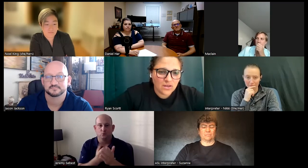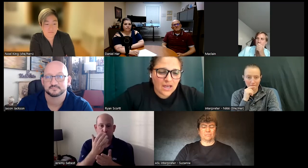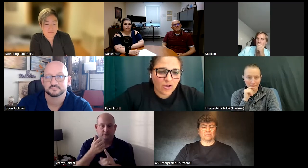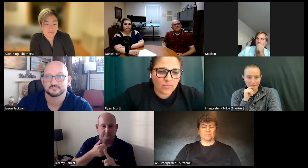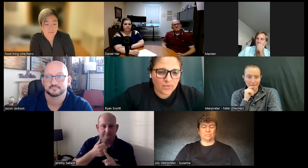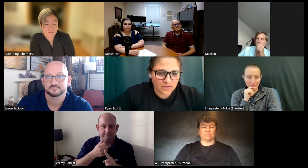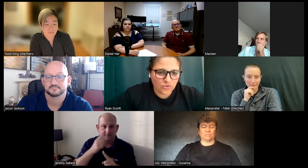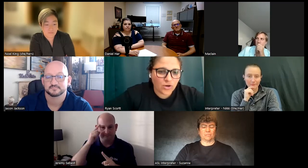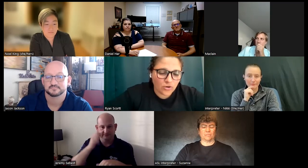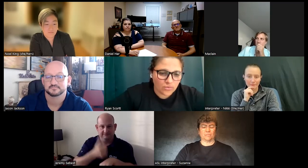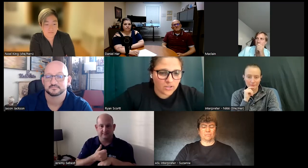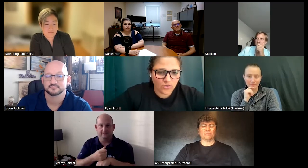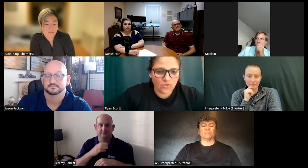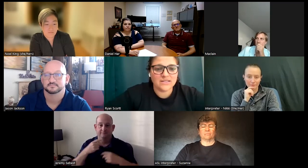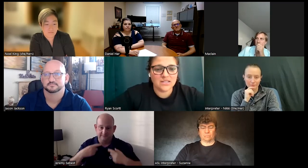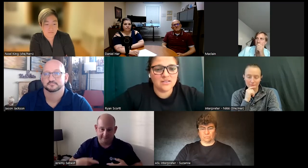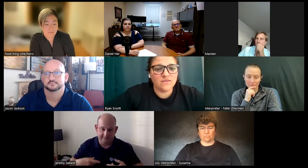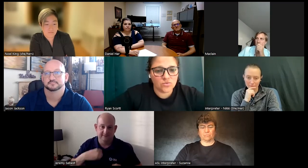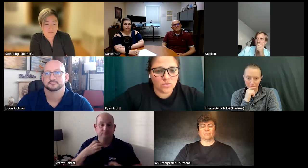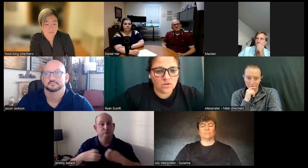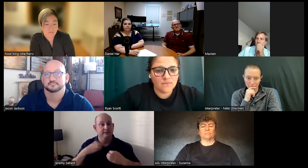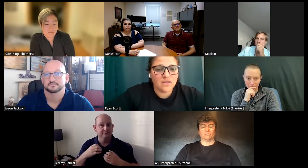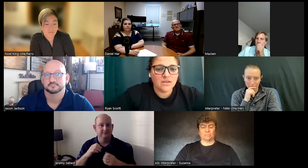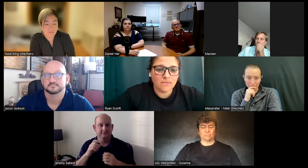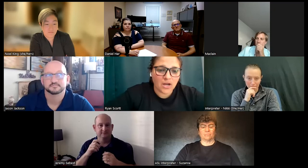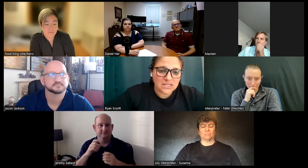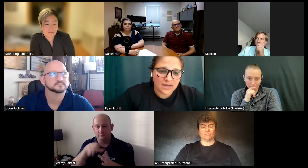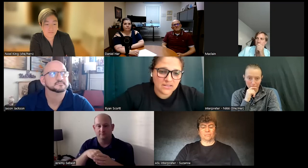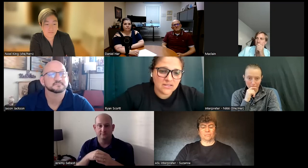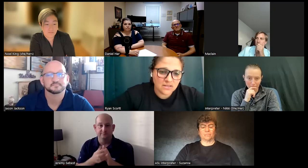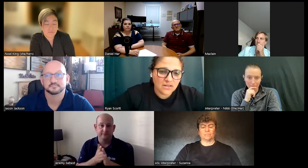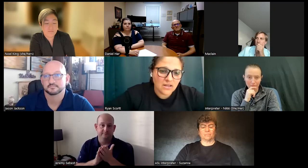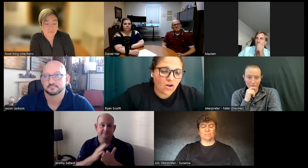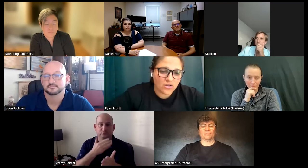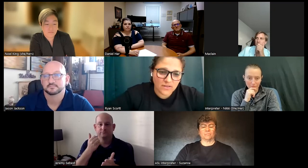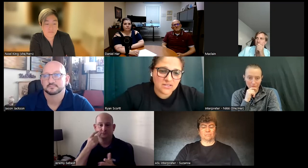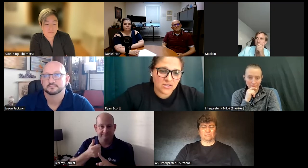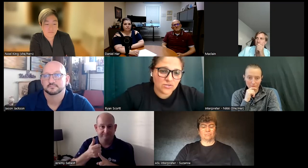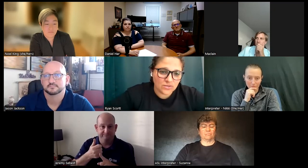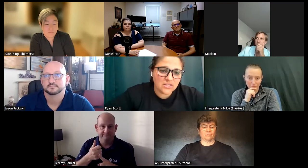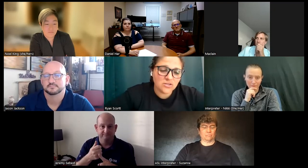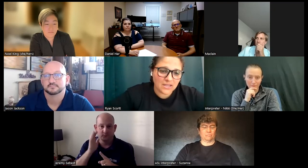help grow you as an individual body mind all of it is included to